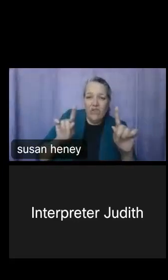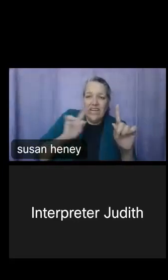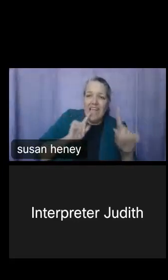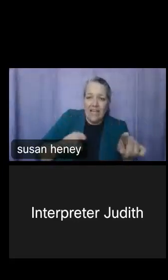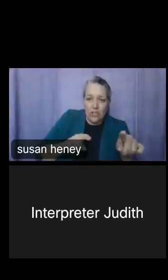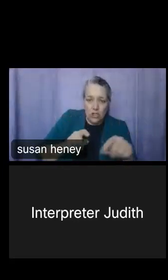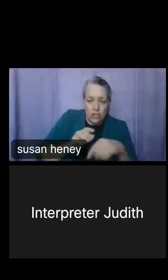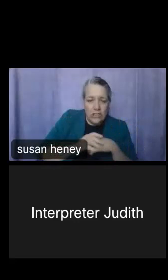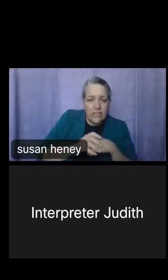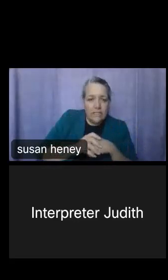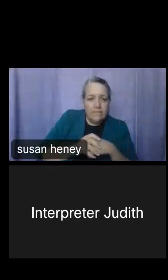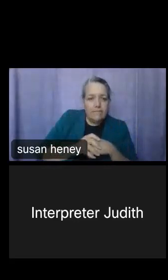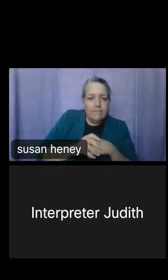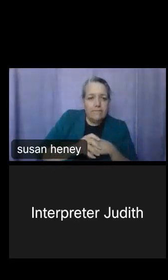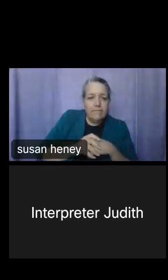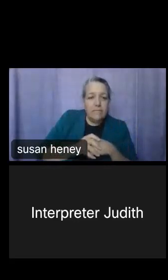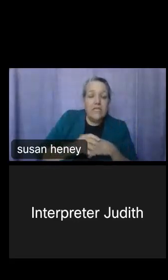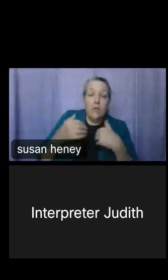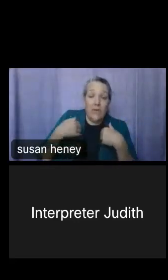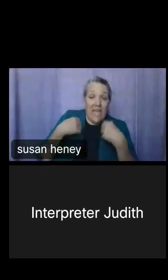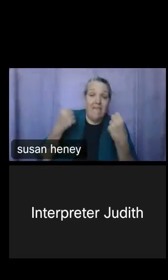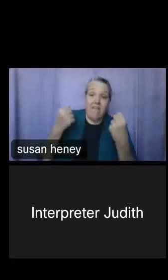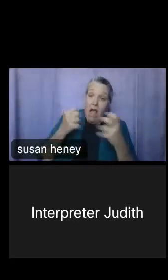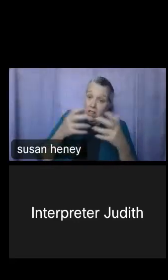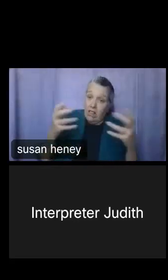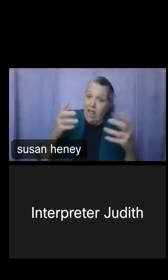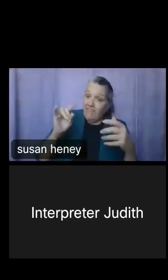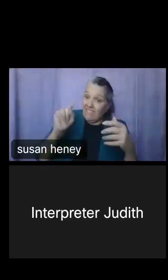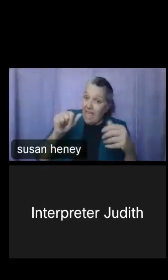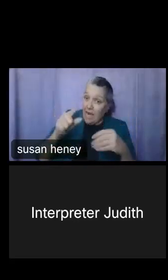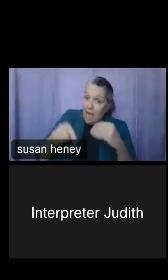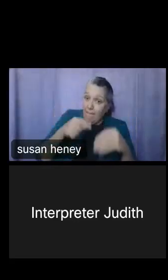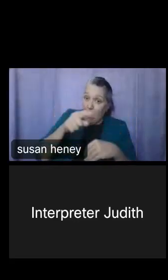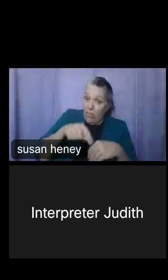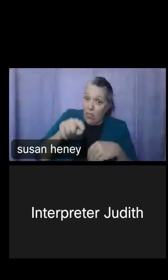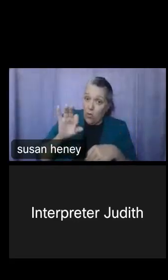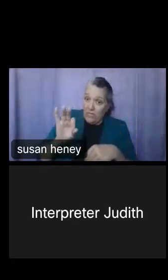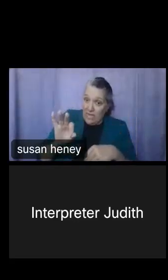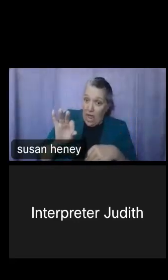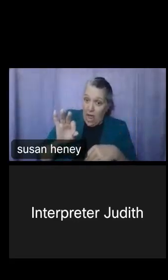I will let you know we have a lot of data on those nine. Those are used in more surveys.